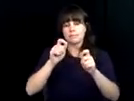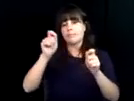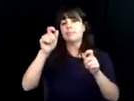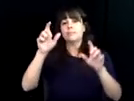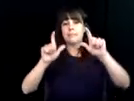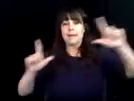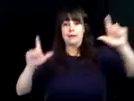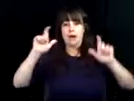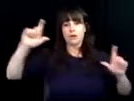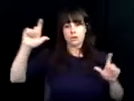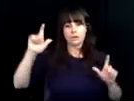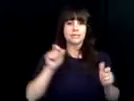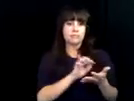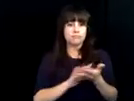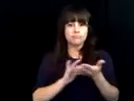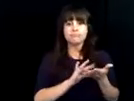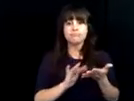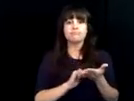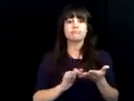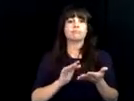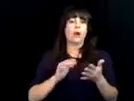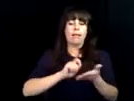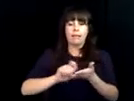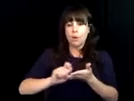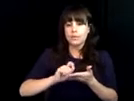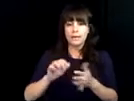and home. Video magnifiers, screen readers,